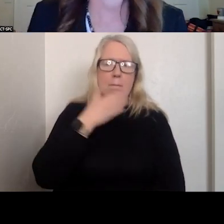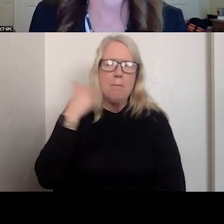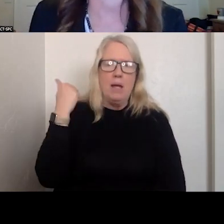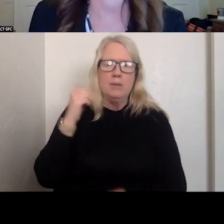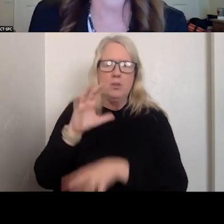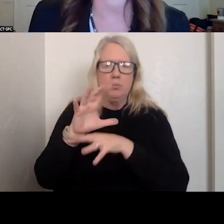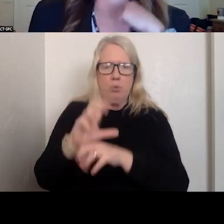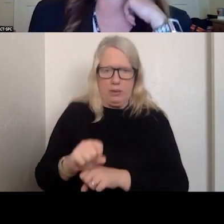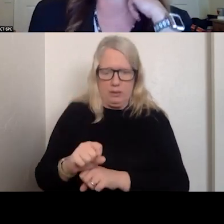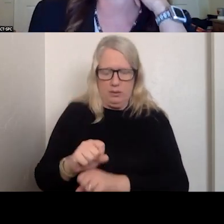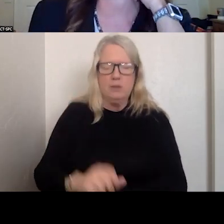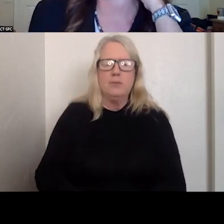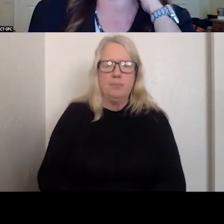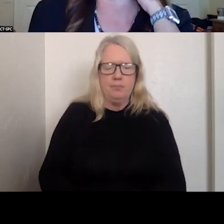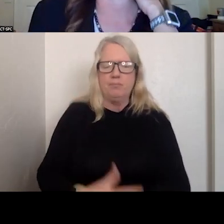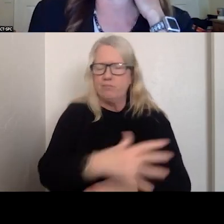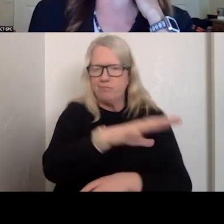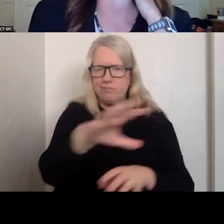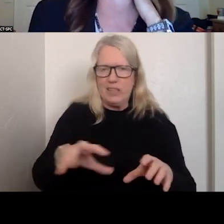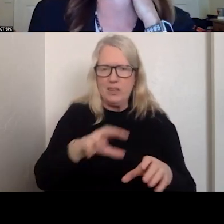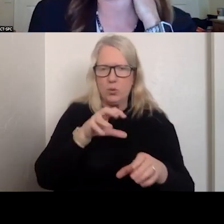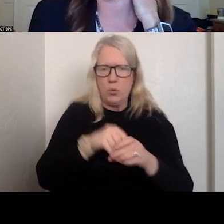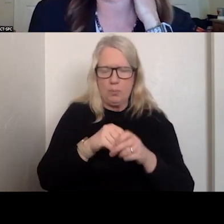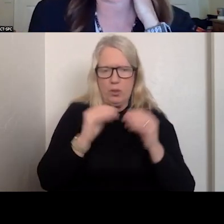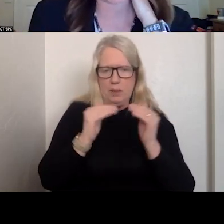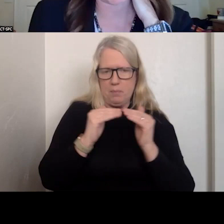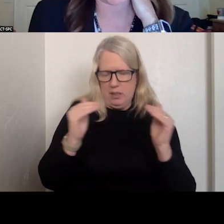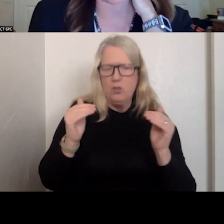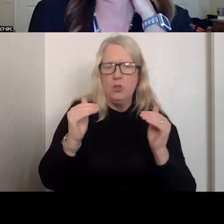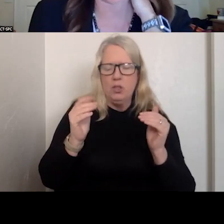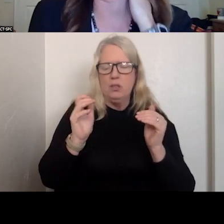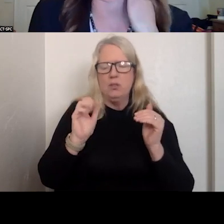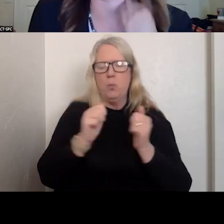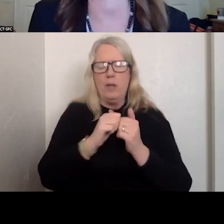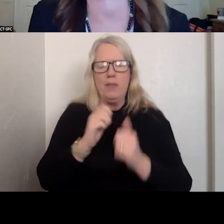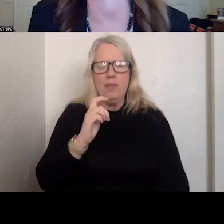INCORPORATING PEERS WITH THE LIVING EXPERIENCE ON EACH MOBILE